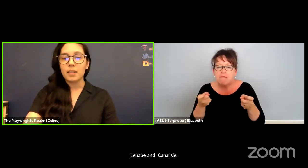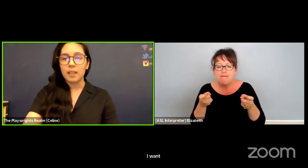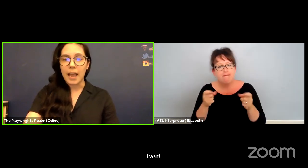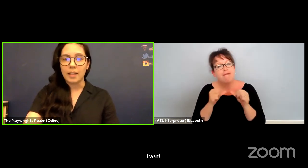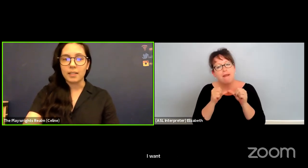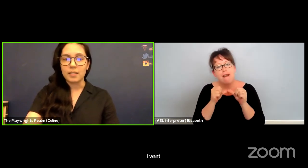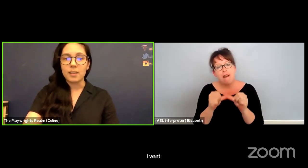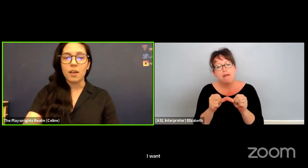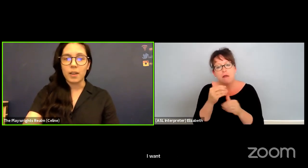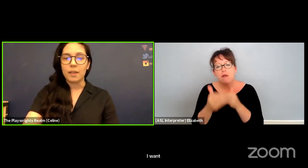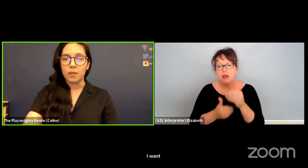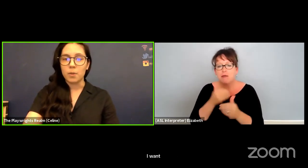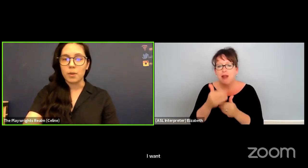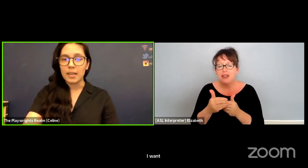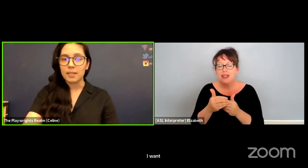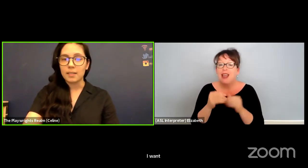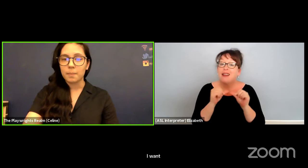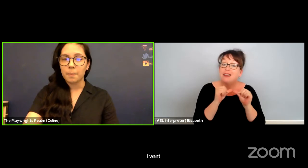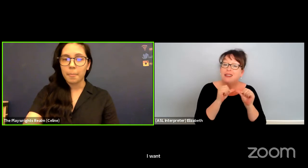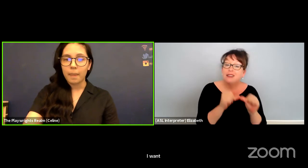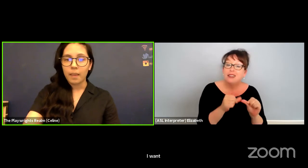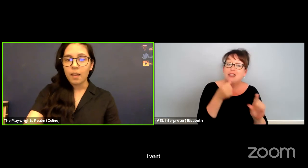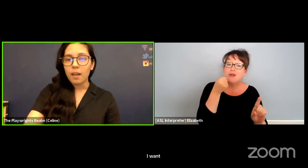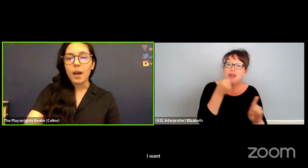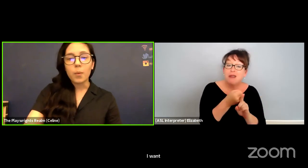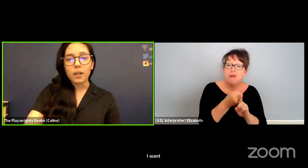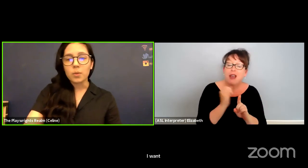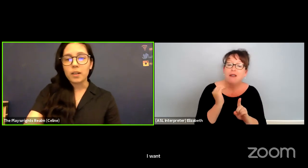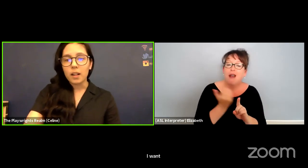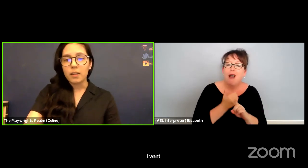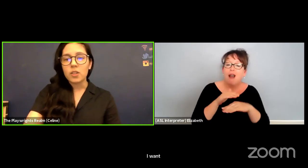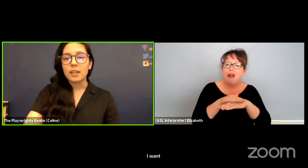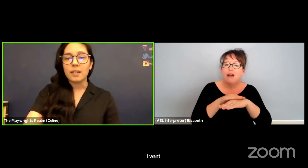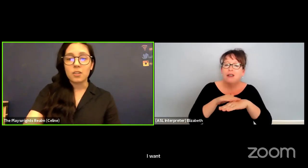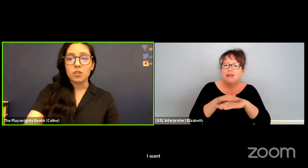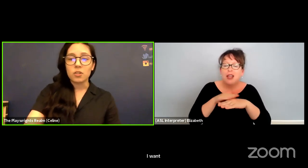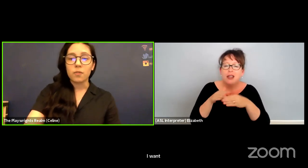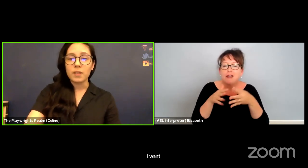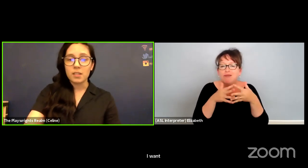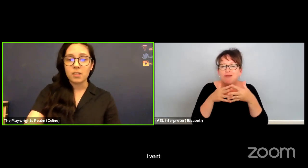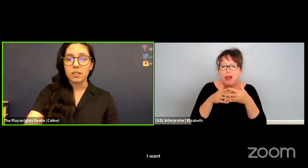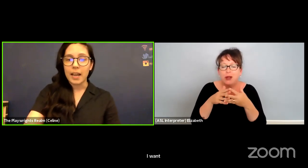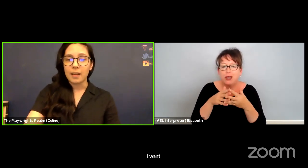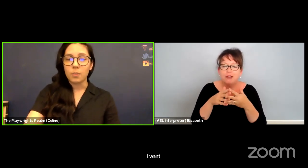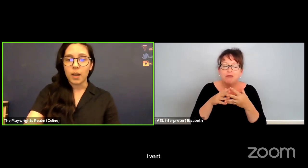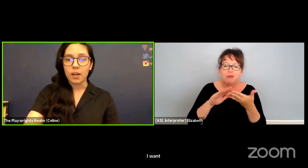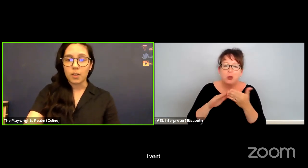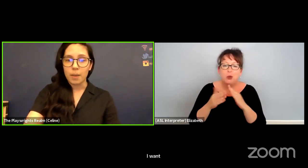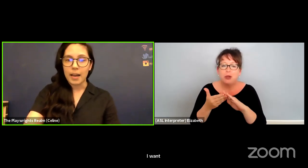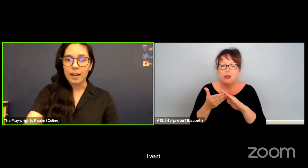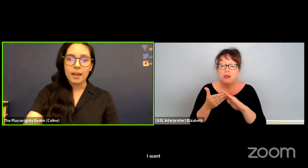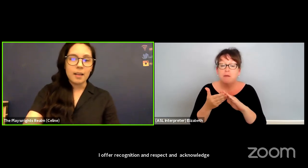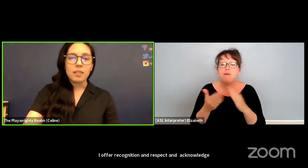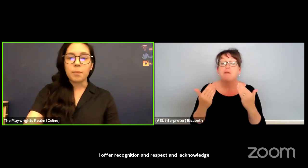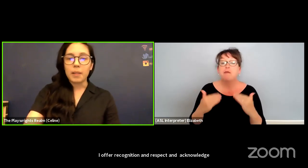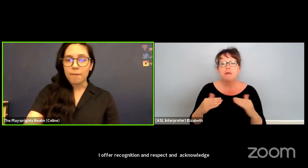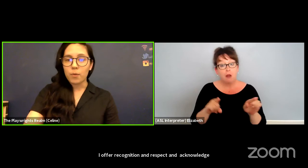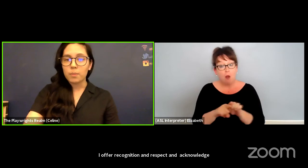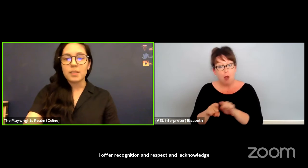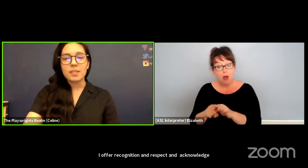and lands of native communities. I want to acknowledge that in addition to the physical land that we occupy the platforms,